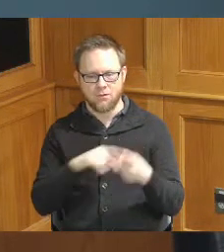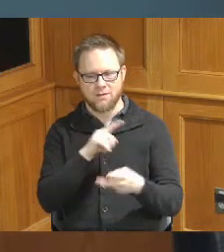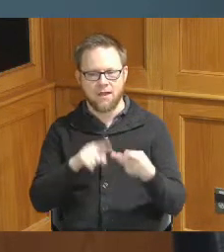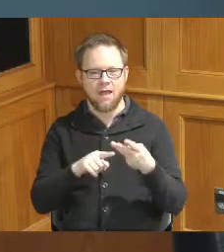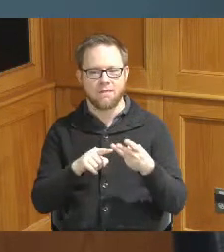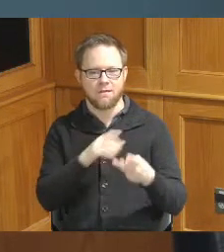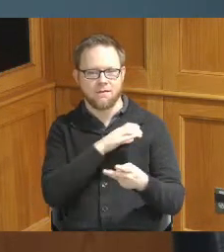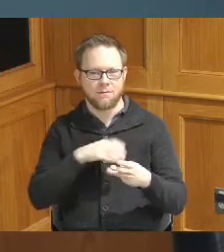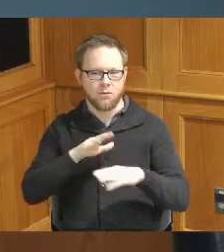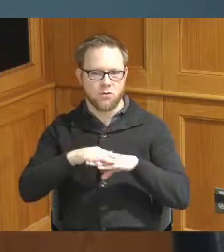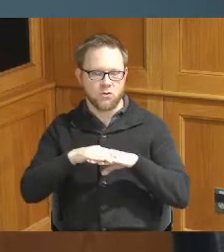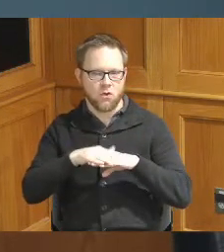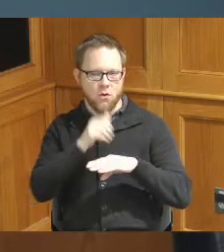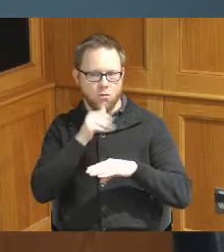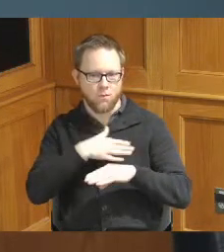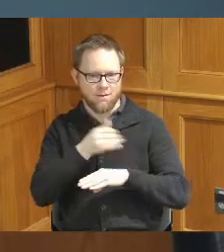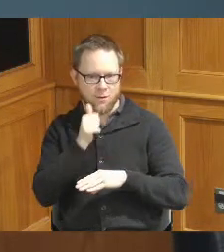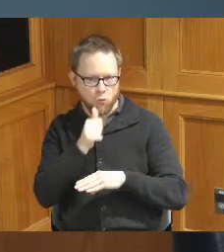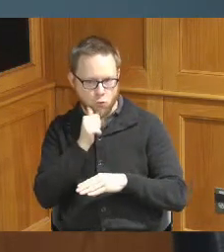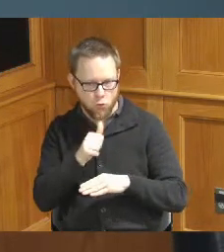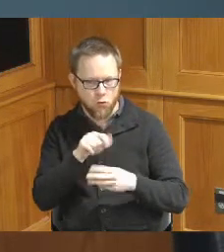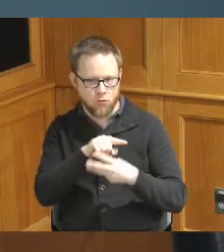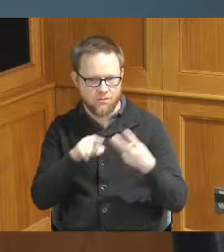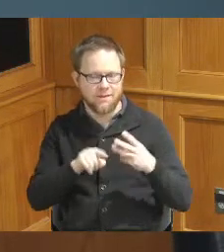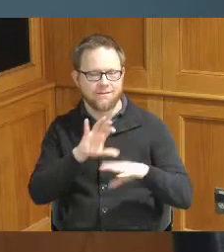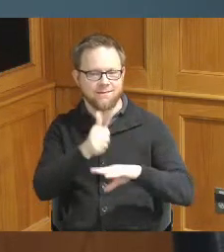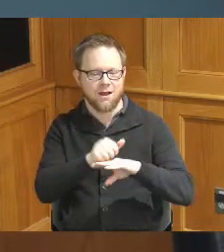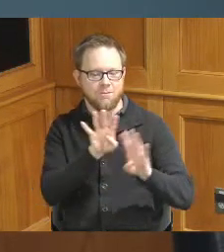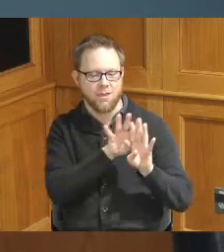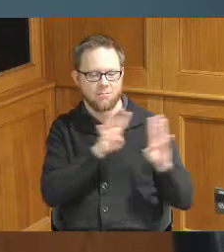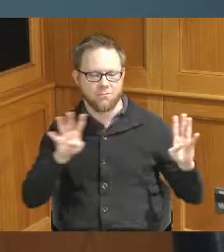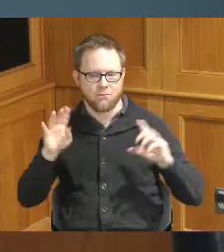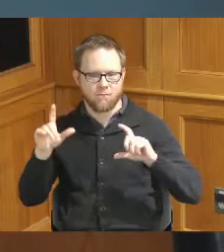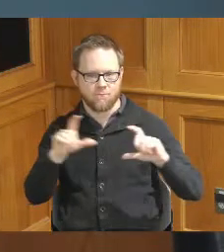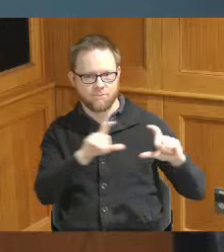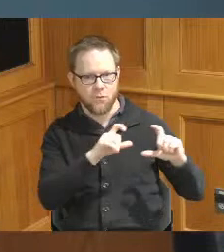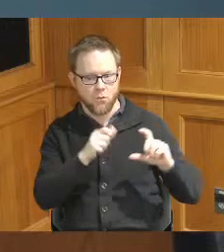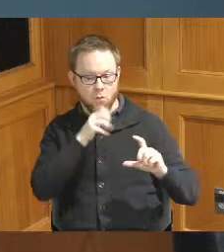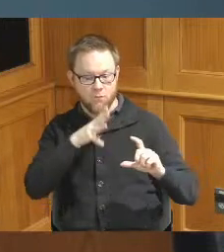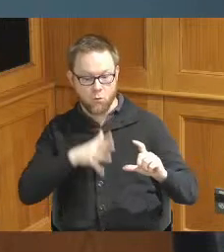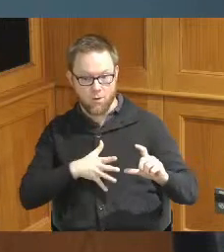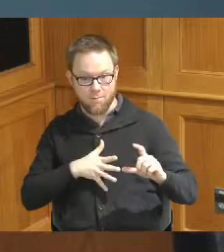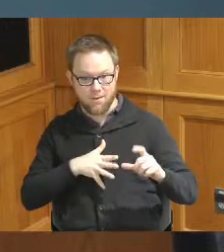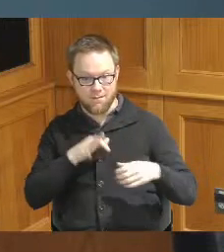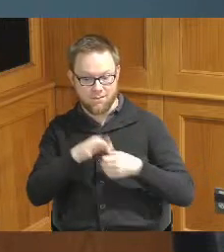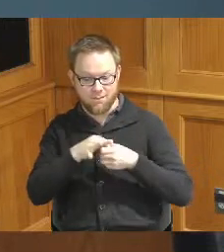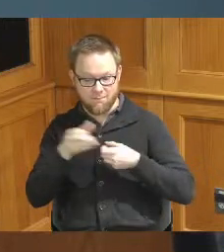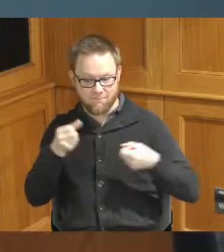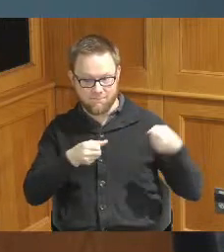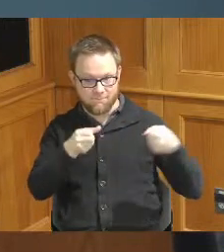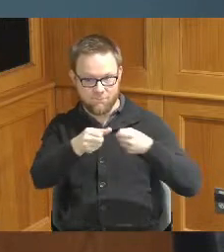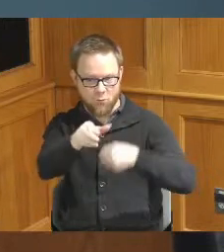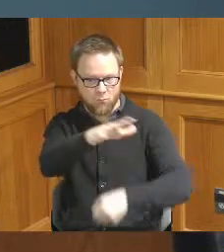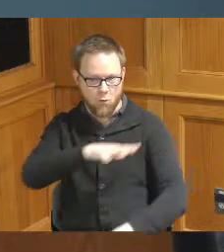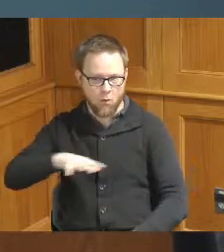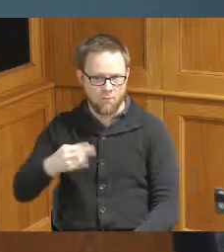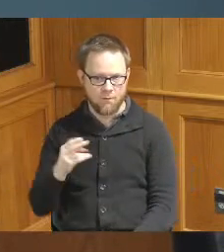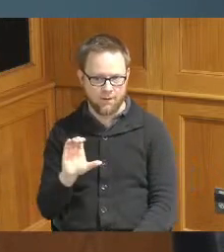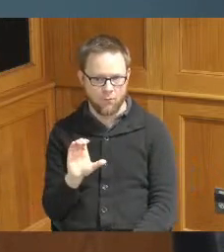putting together the photo of the women that are elected throughout this County and I think each